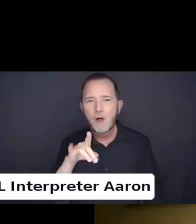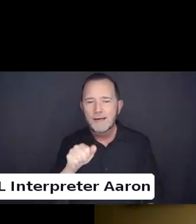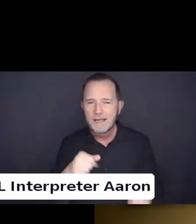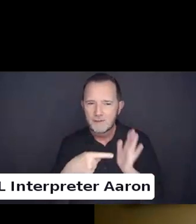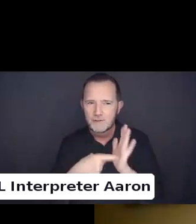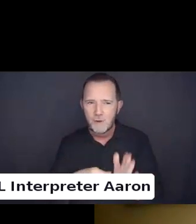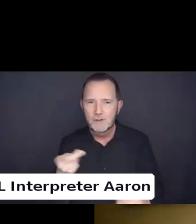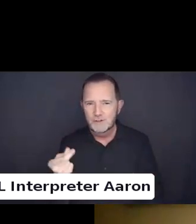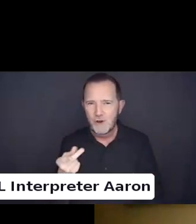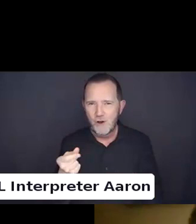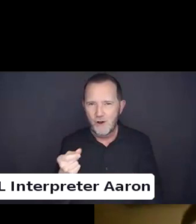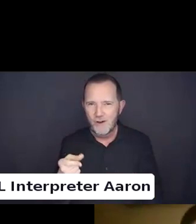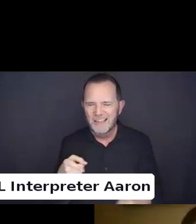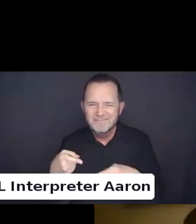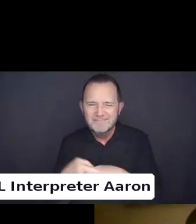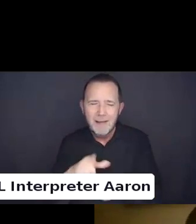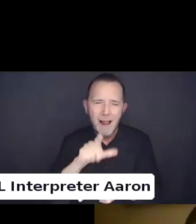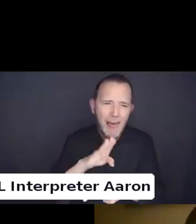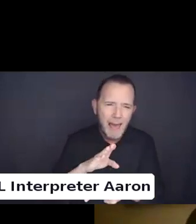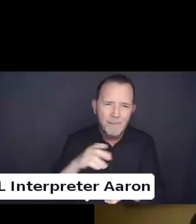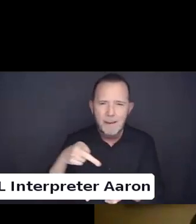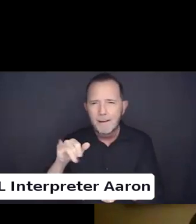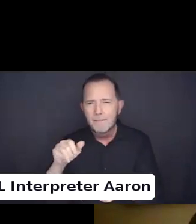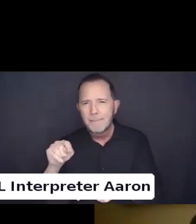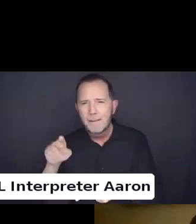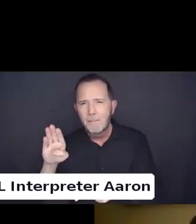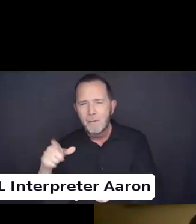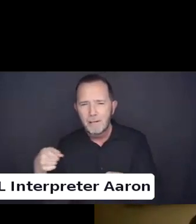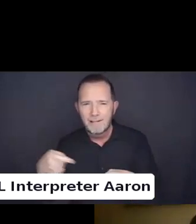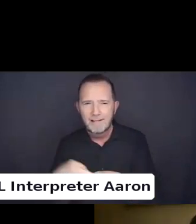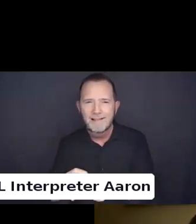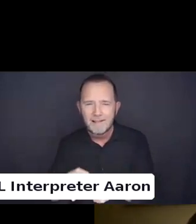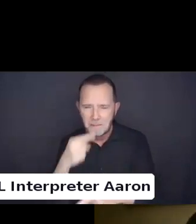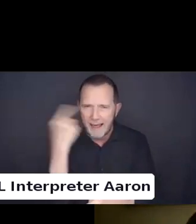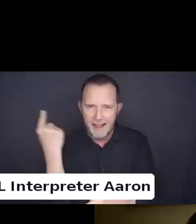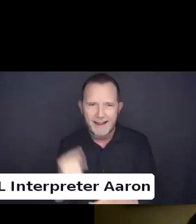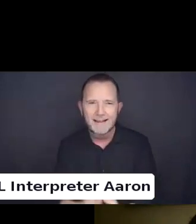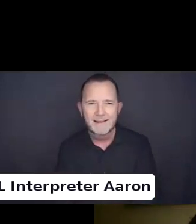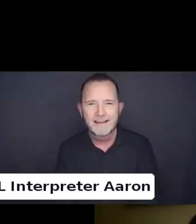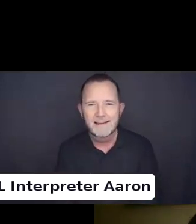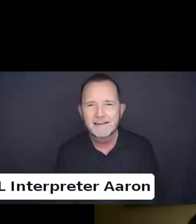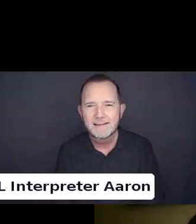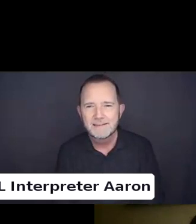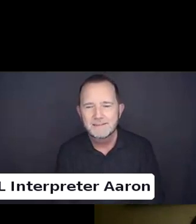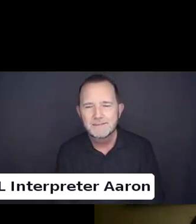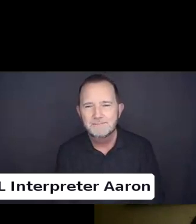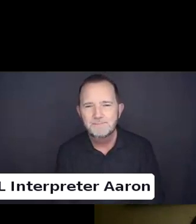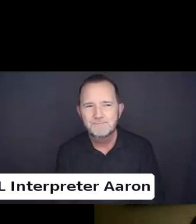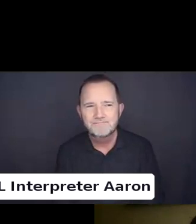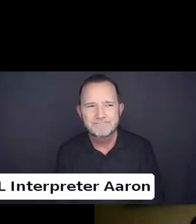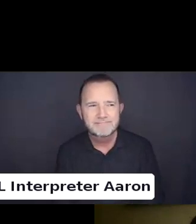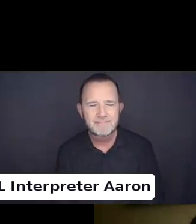I love this.